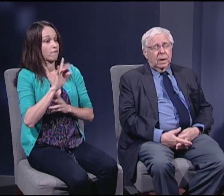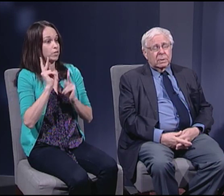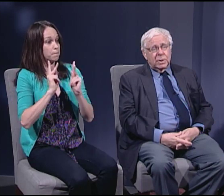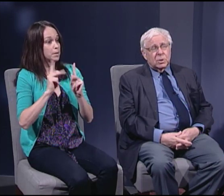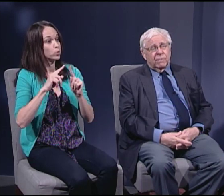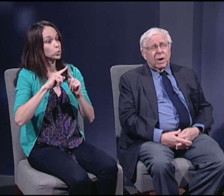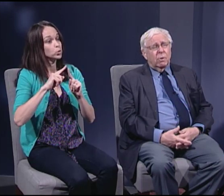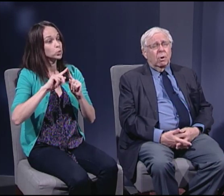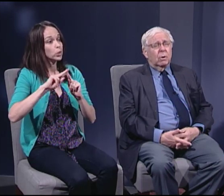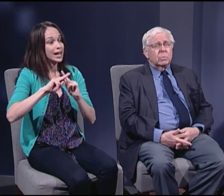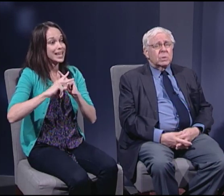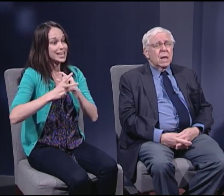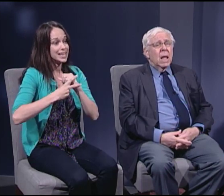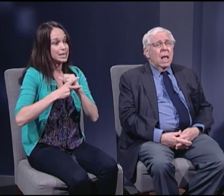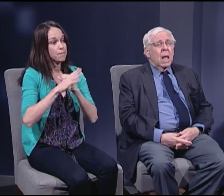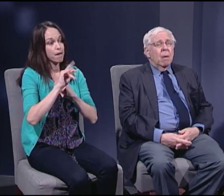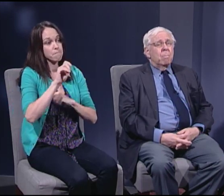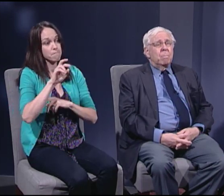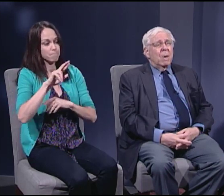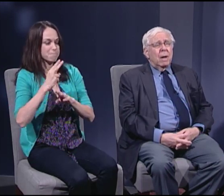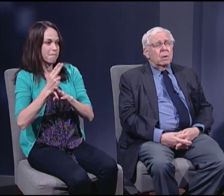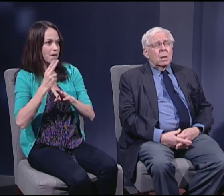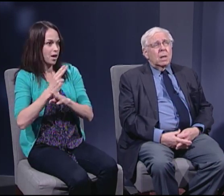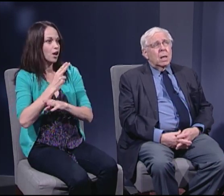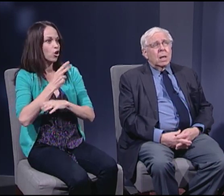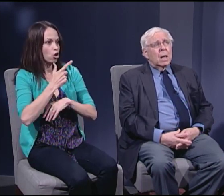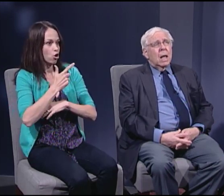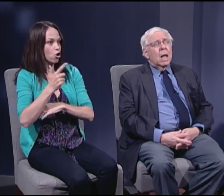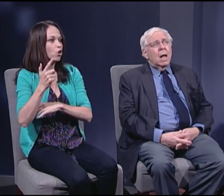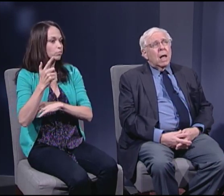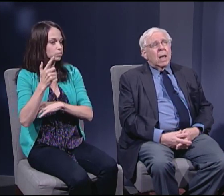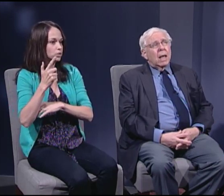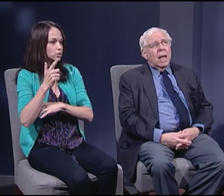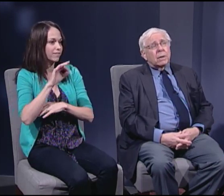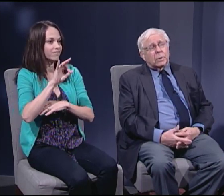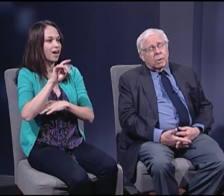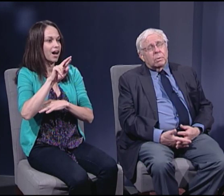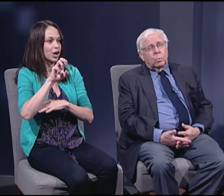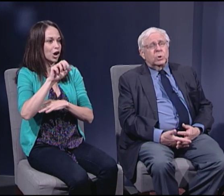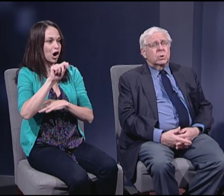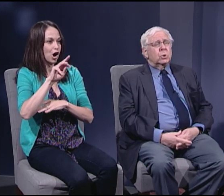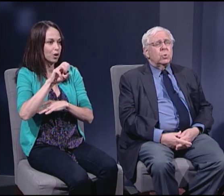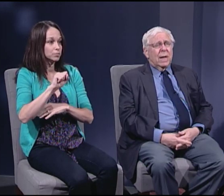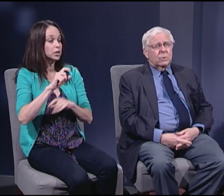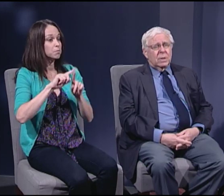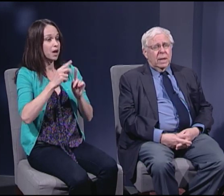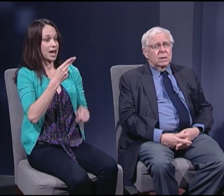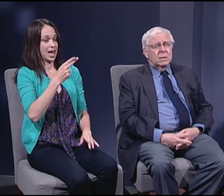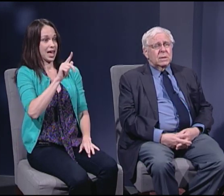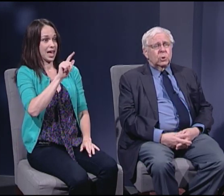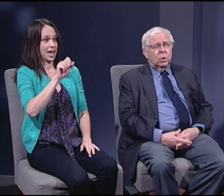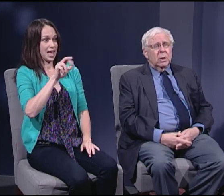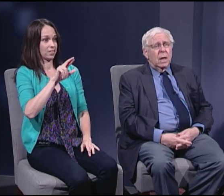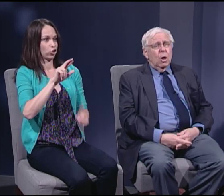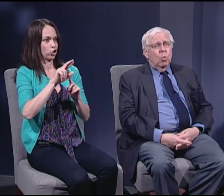at least firearms, but Heller which is the 2008 decision,